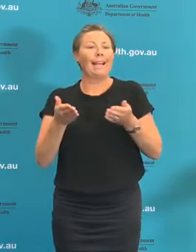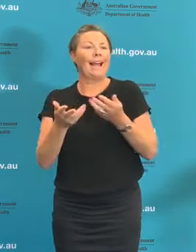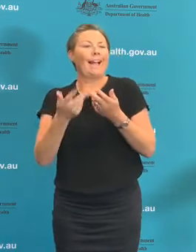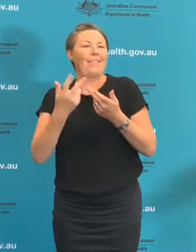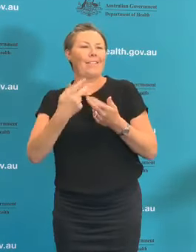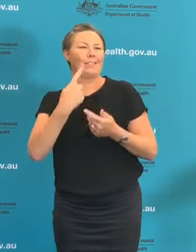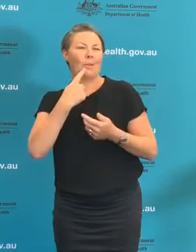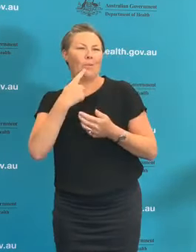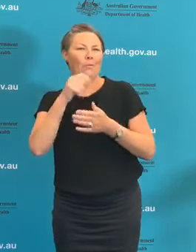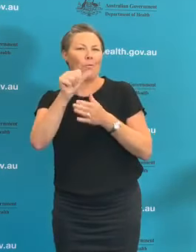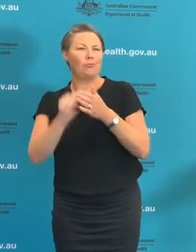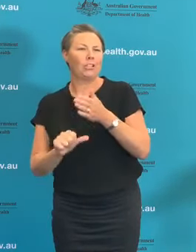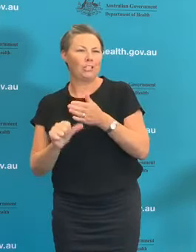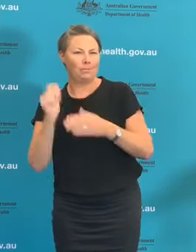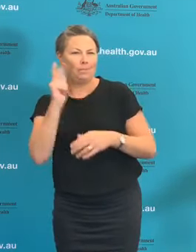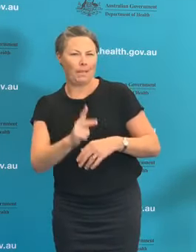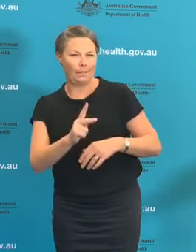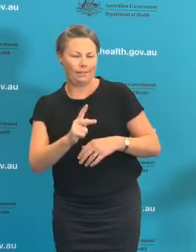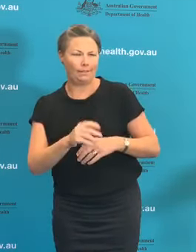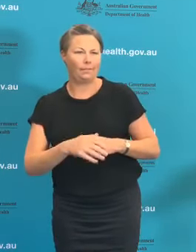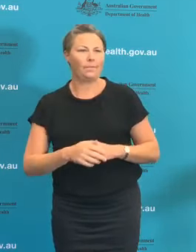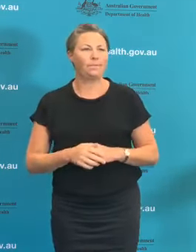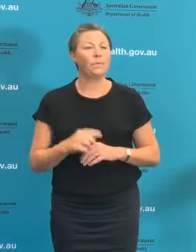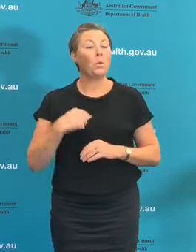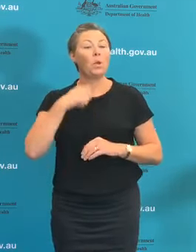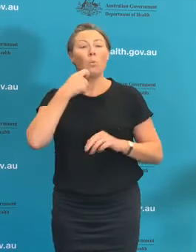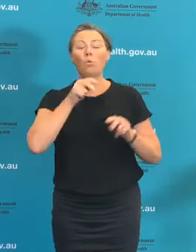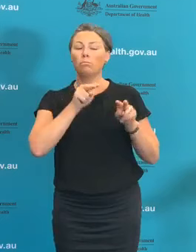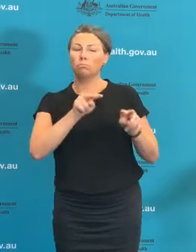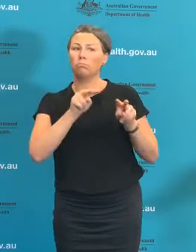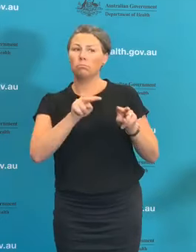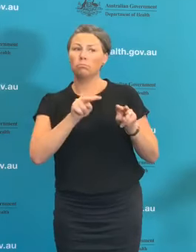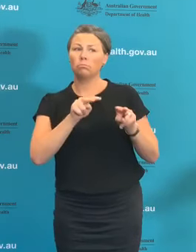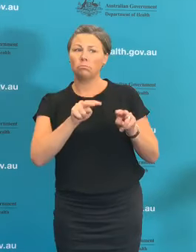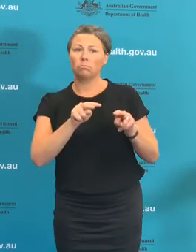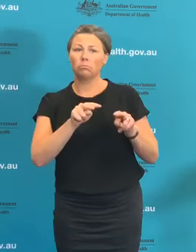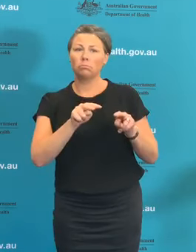monitoring the impact of that and one of the ways we're going to be monitoring